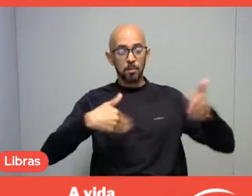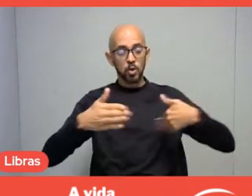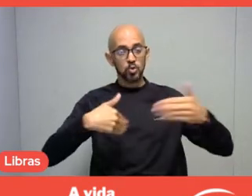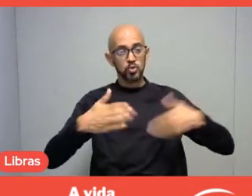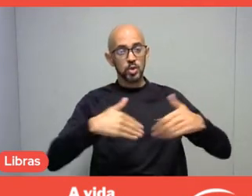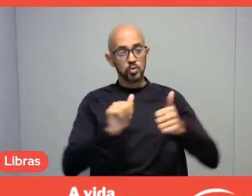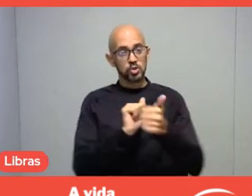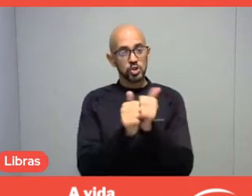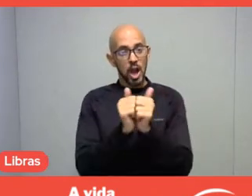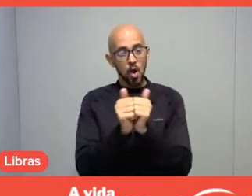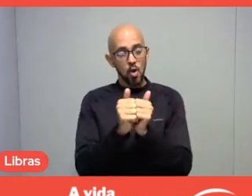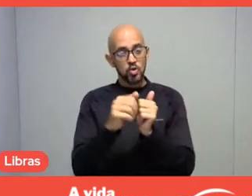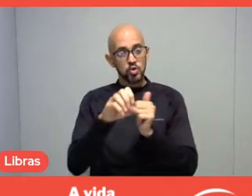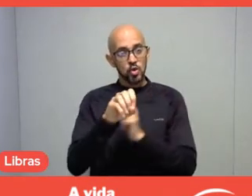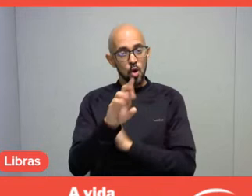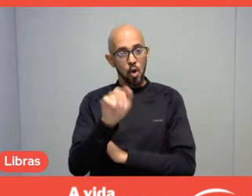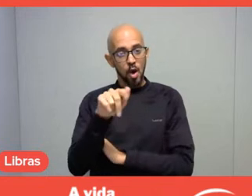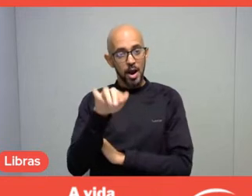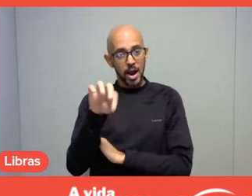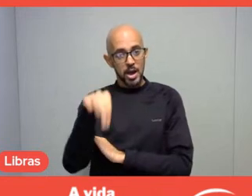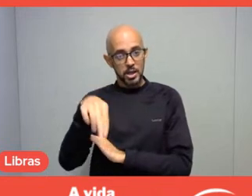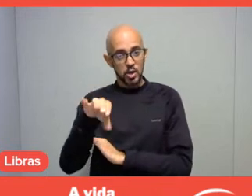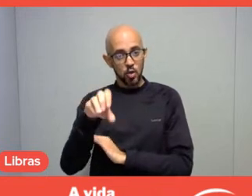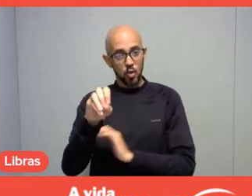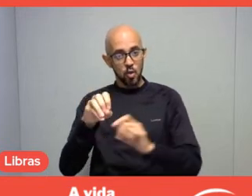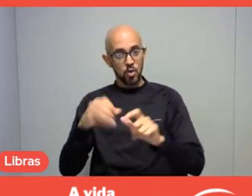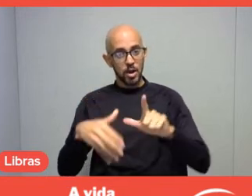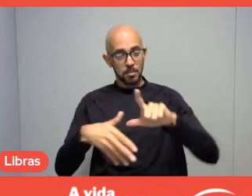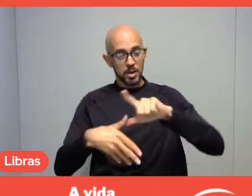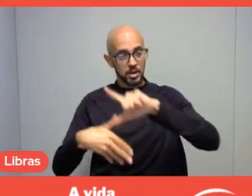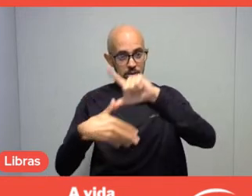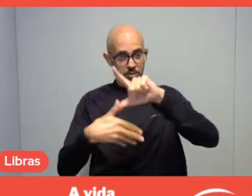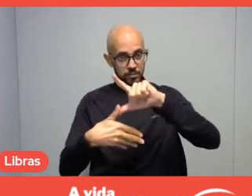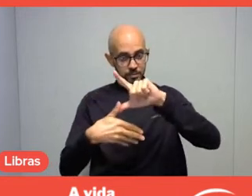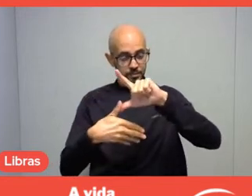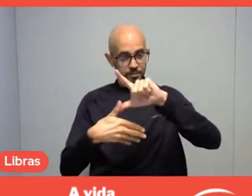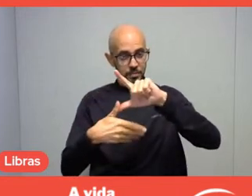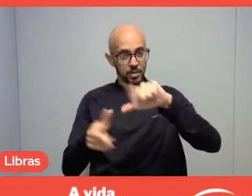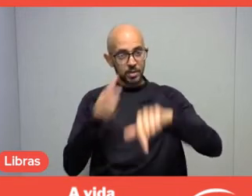So, the interesting thing is that when you create a social tourism program,